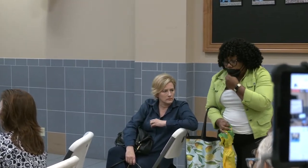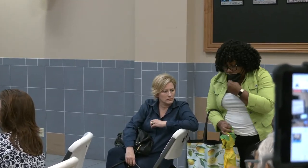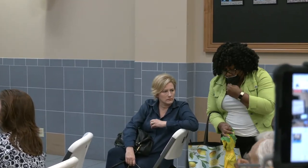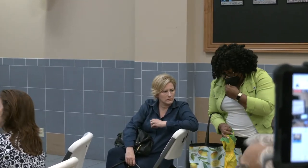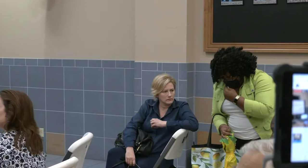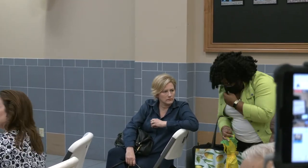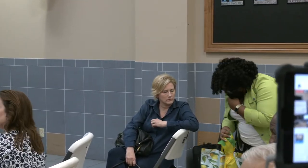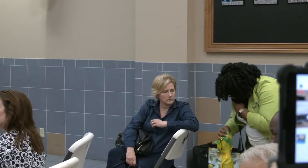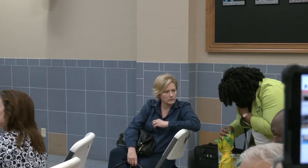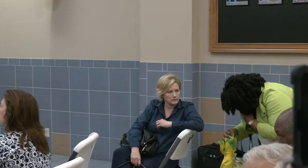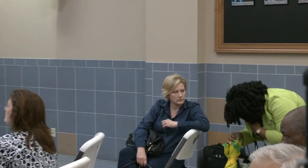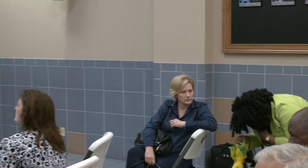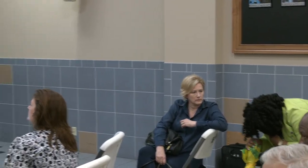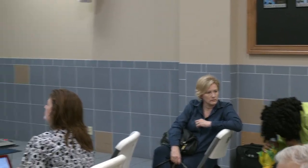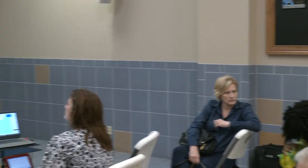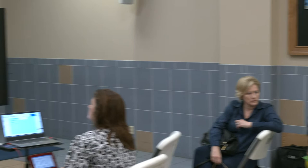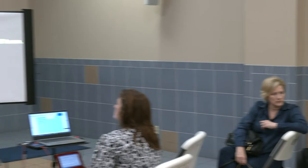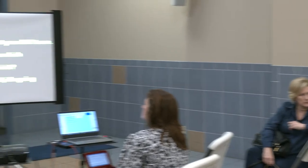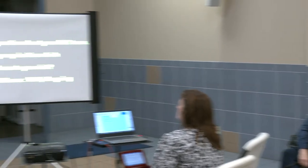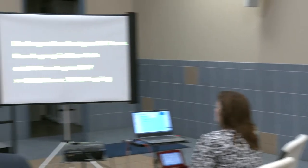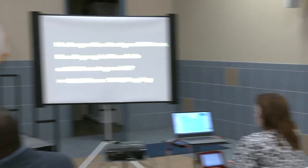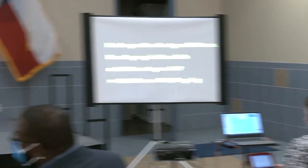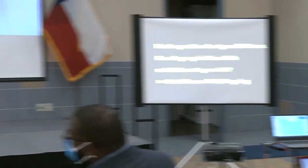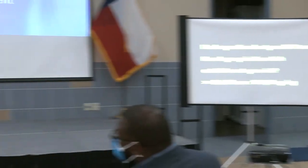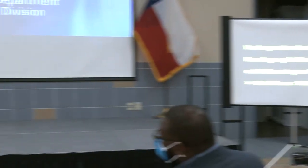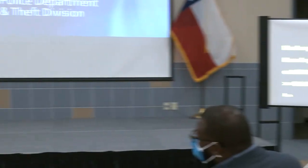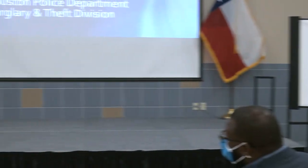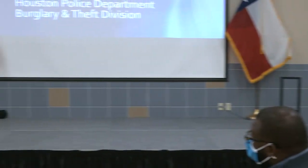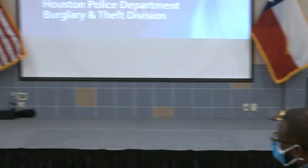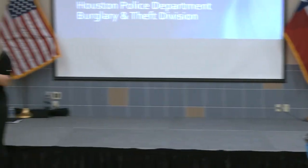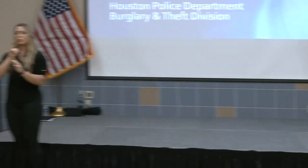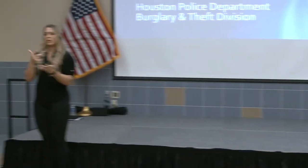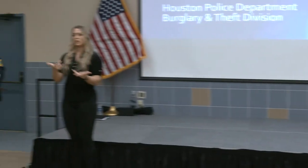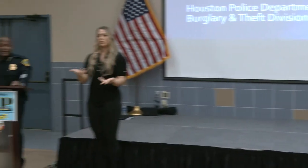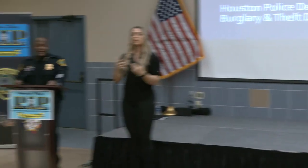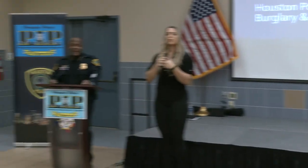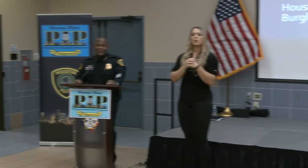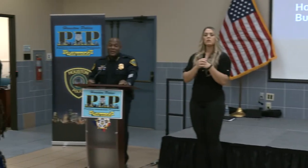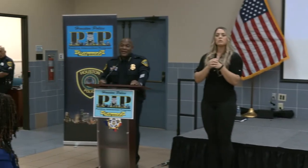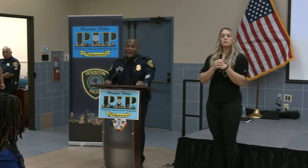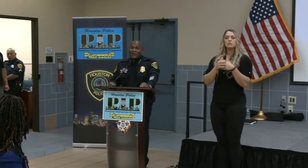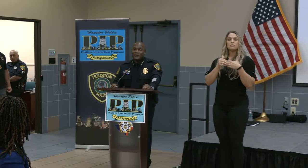Chief Finner: Well, it's going to be really to me complaint-driven, but it also